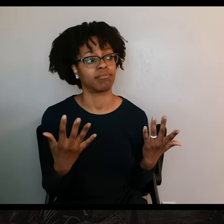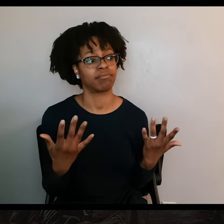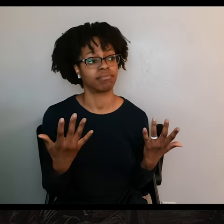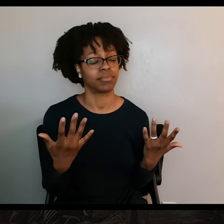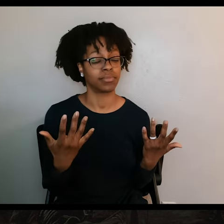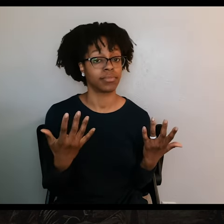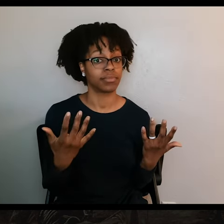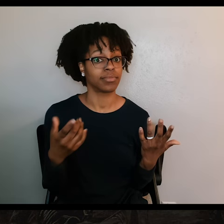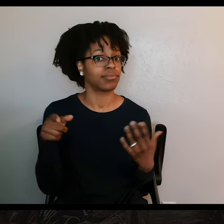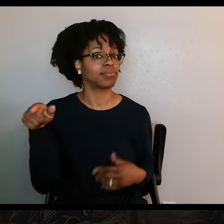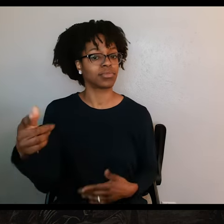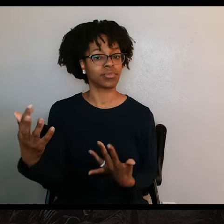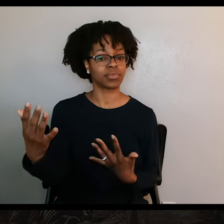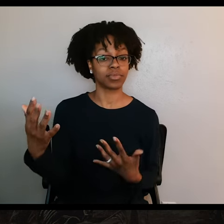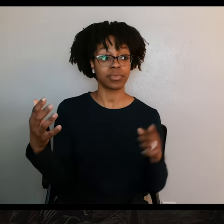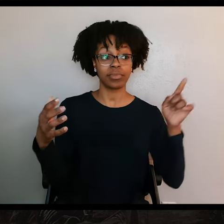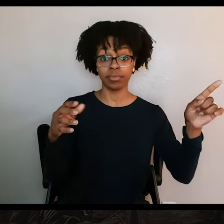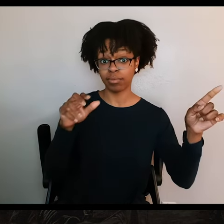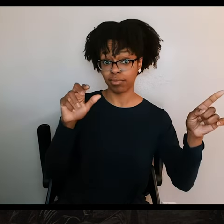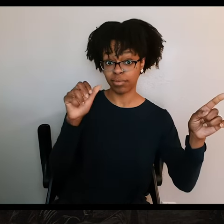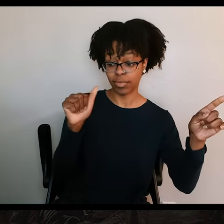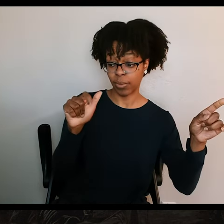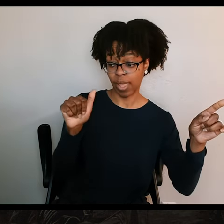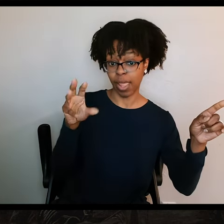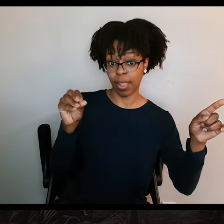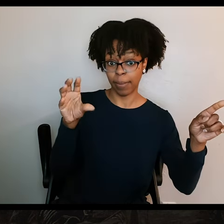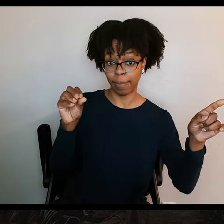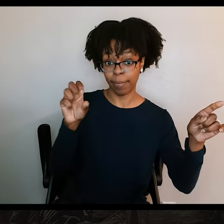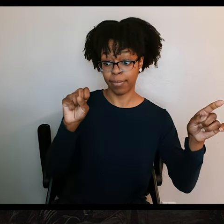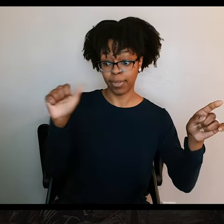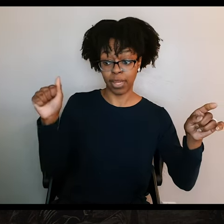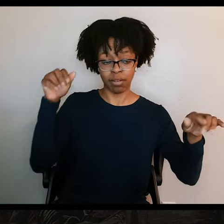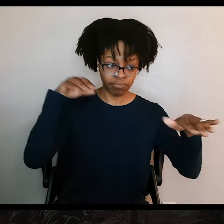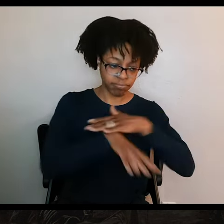While Fannin waited, Santa Anna's troops stormed the Alamo and put all the defenders to death.